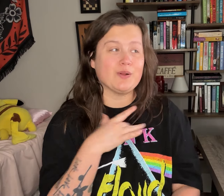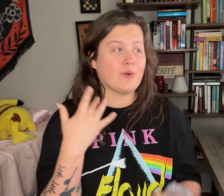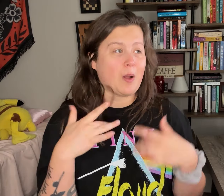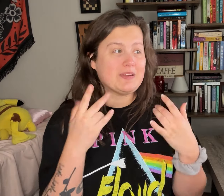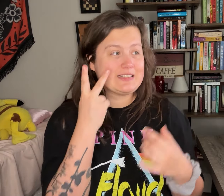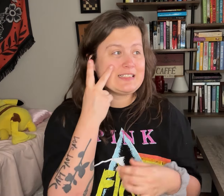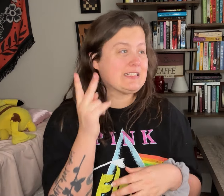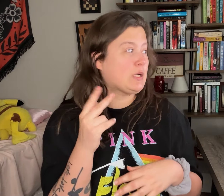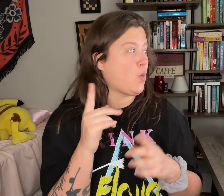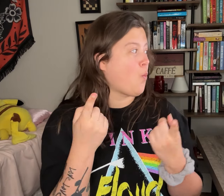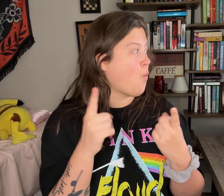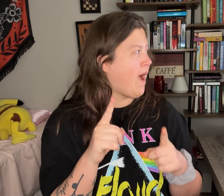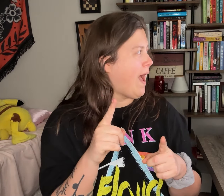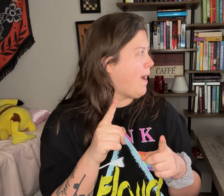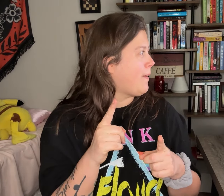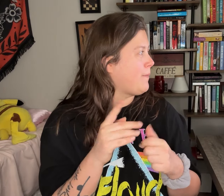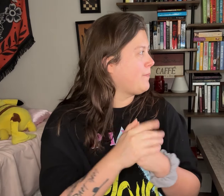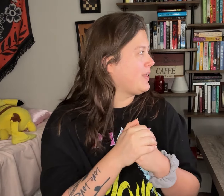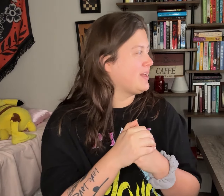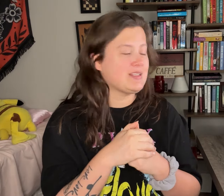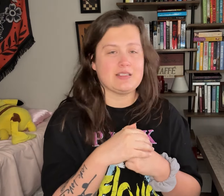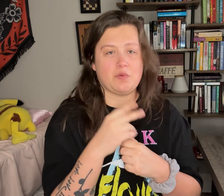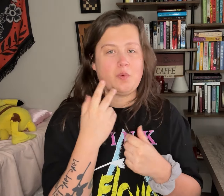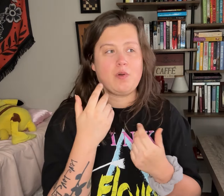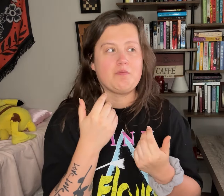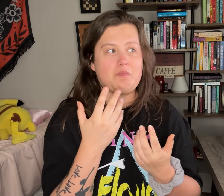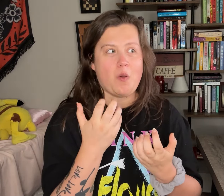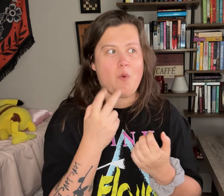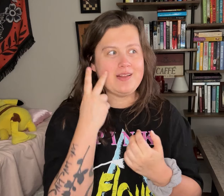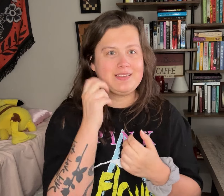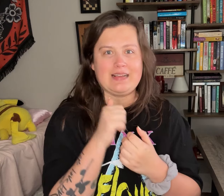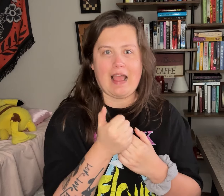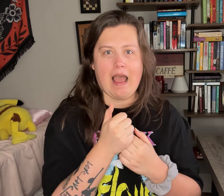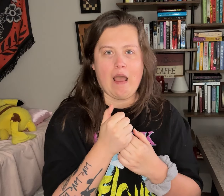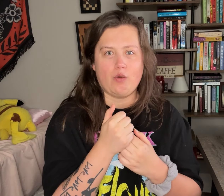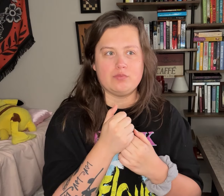I'm excited to see what happens here. I want to see how...